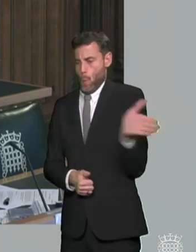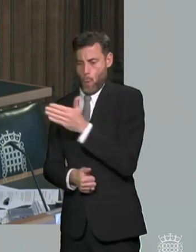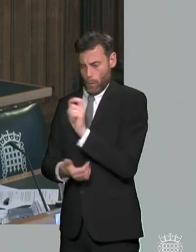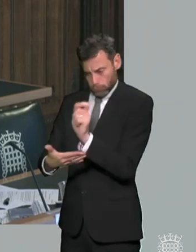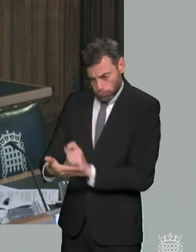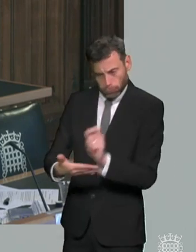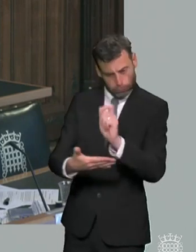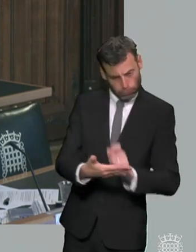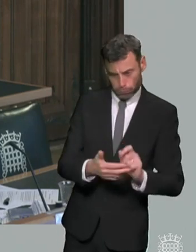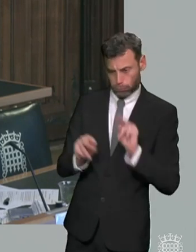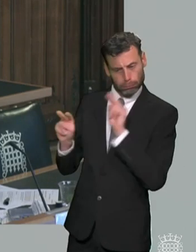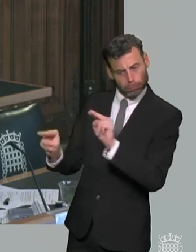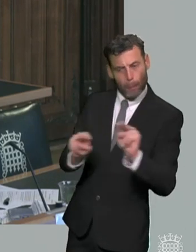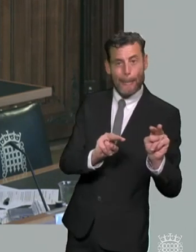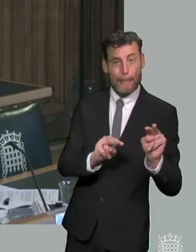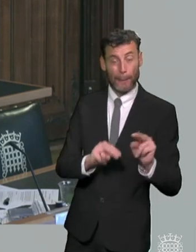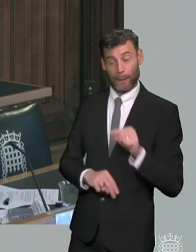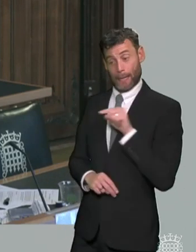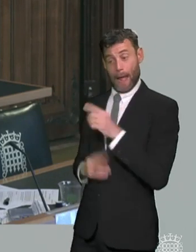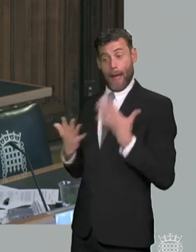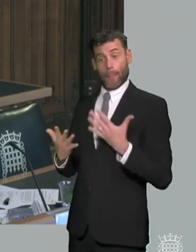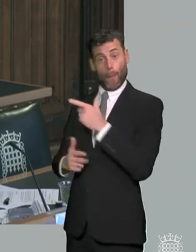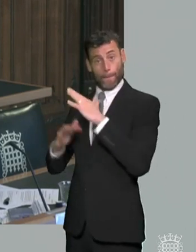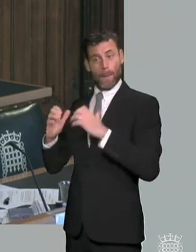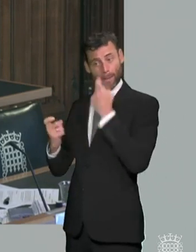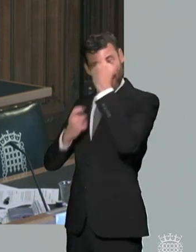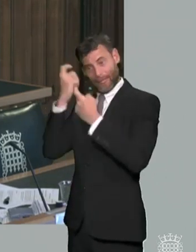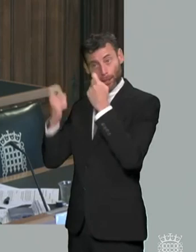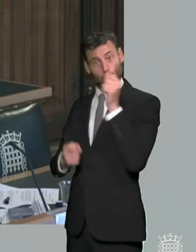i've had many discussions with education professionals locally about how this could